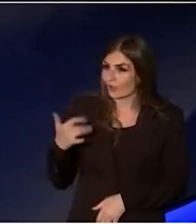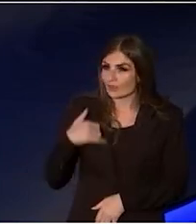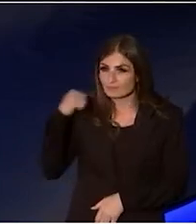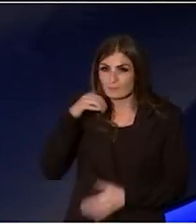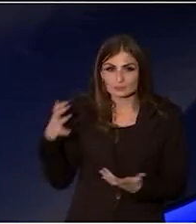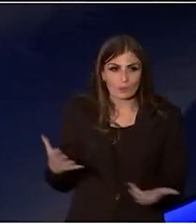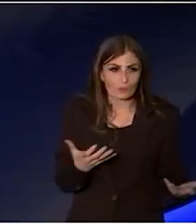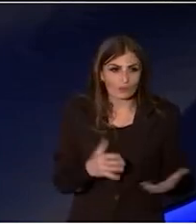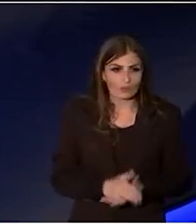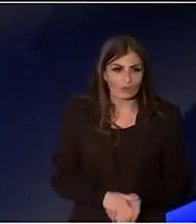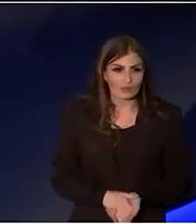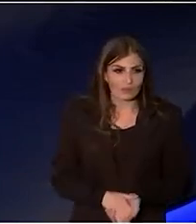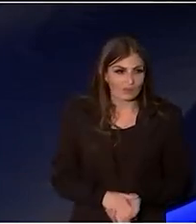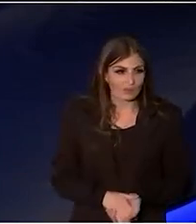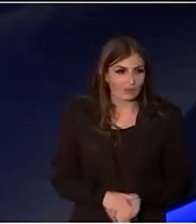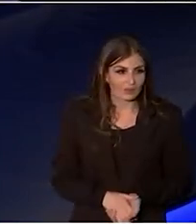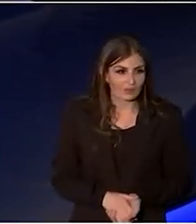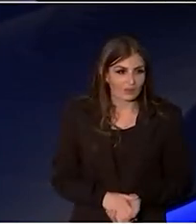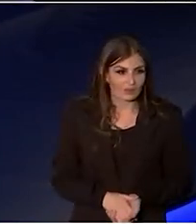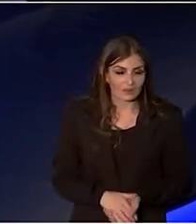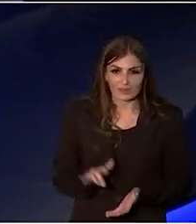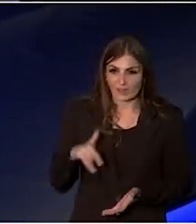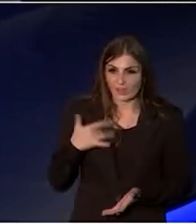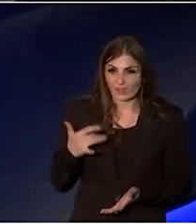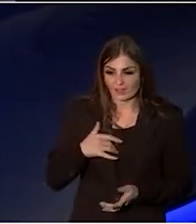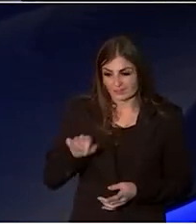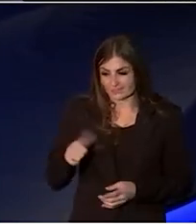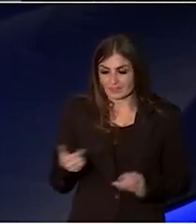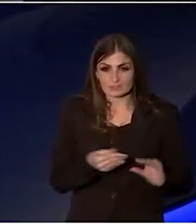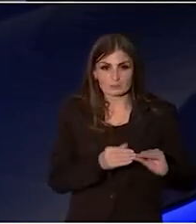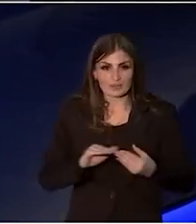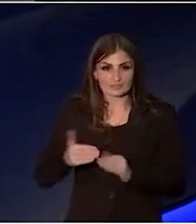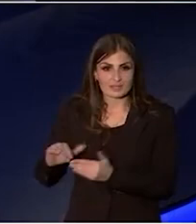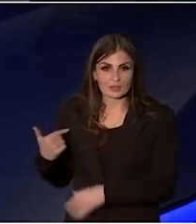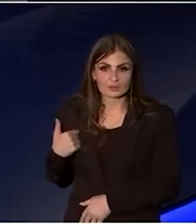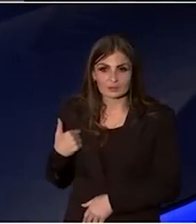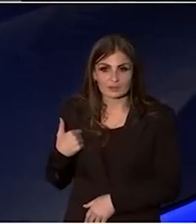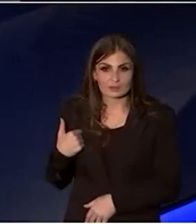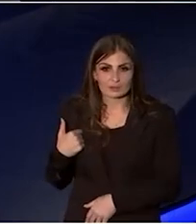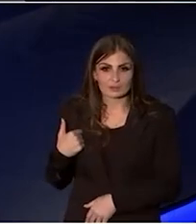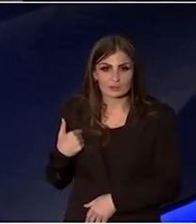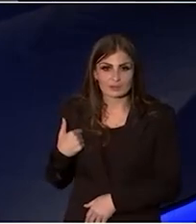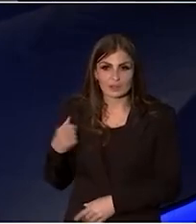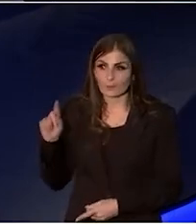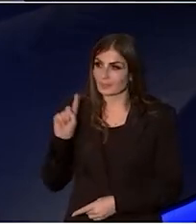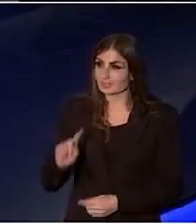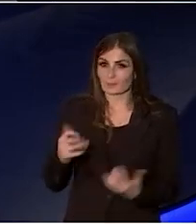I live in the suburb next to Bankstown. I've been rocking up as an audience member to Bankstown